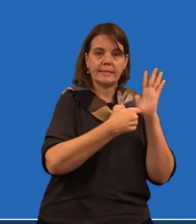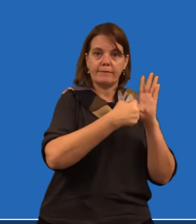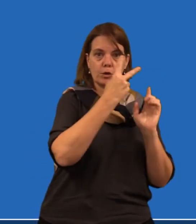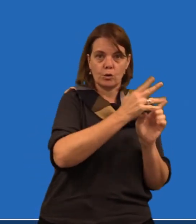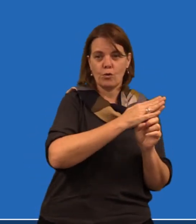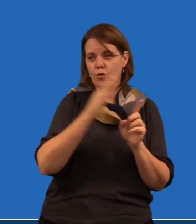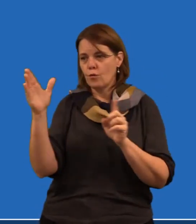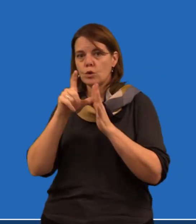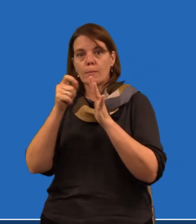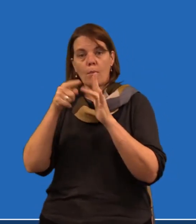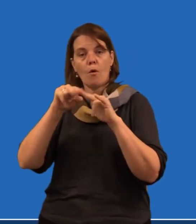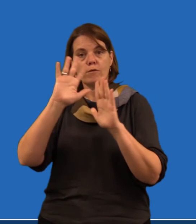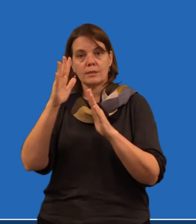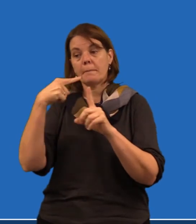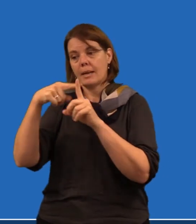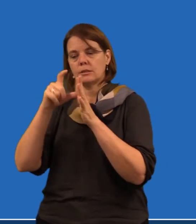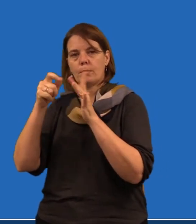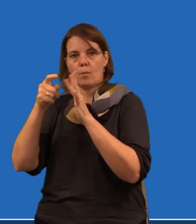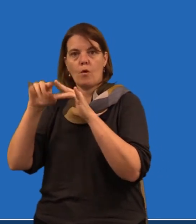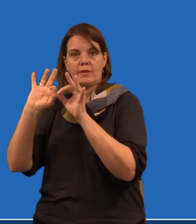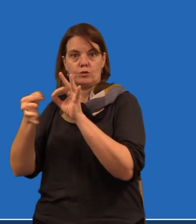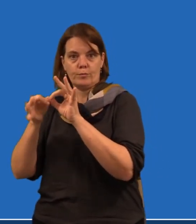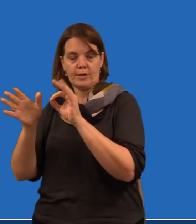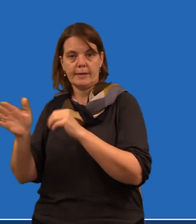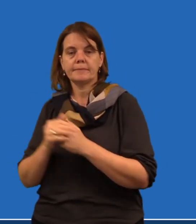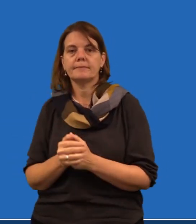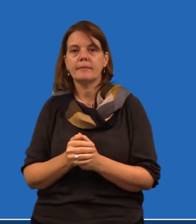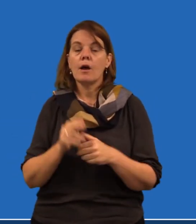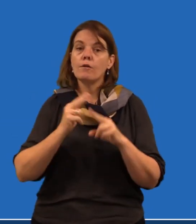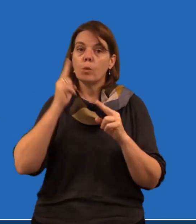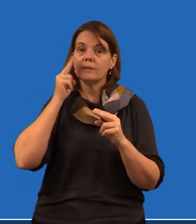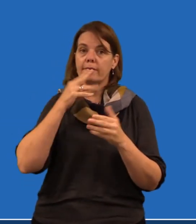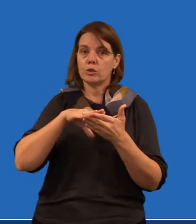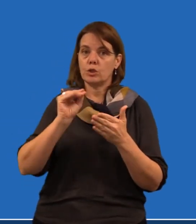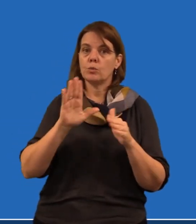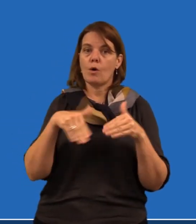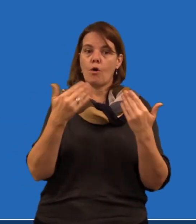We have right from Certificate II up to the Diploma of Auslan and also a Diploma of Interpreting.